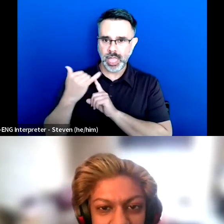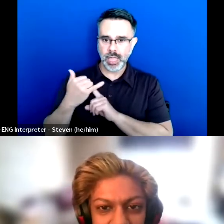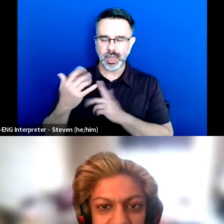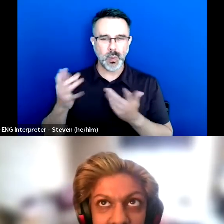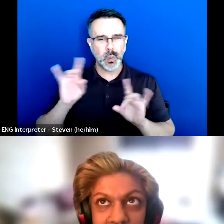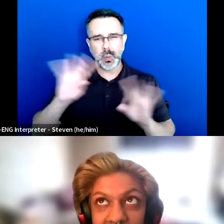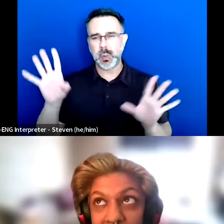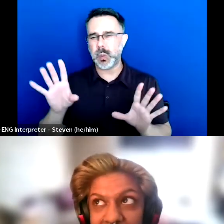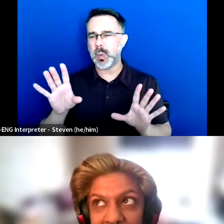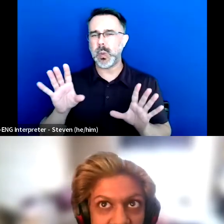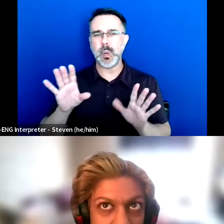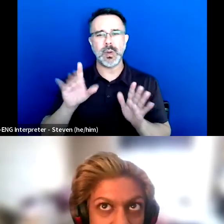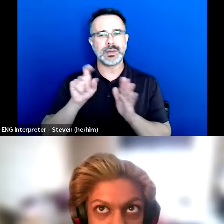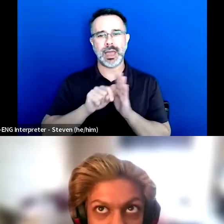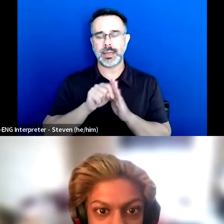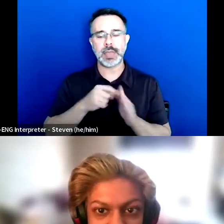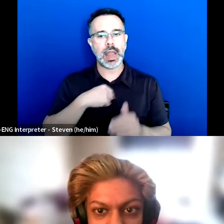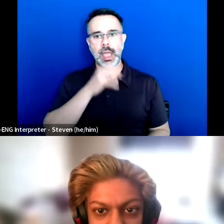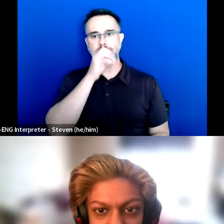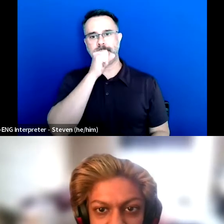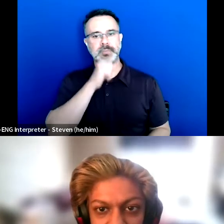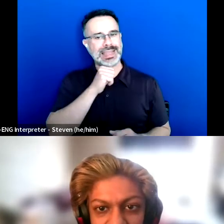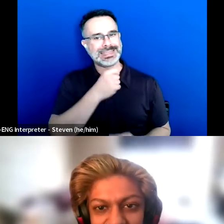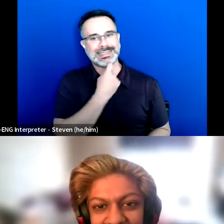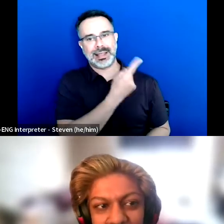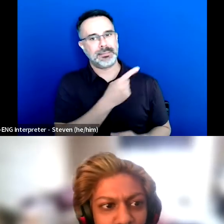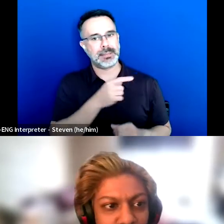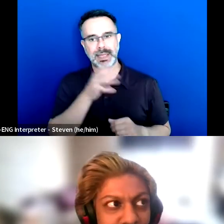And I wasn't telling my parents what was happening.